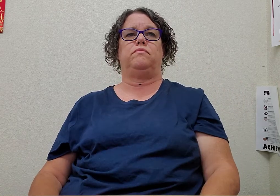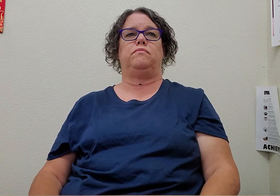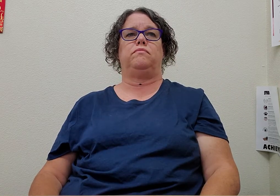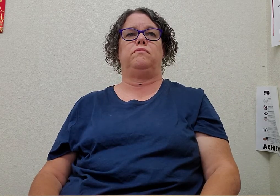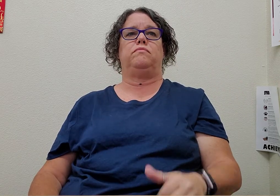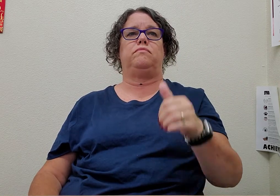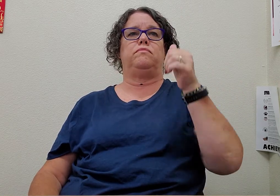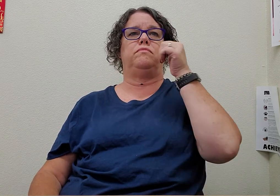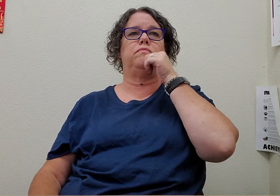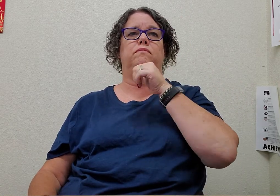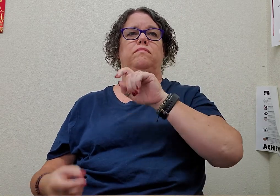girlfriend